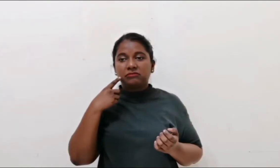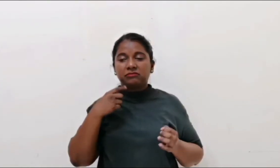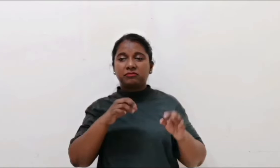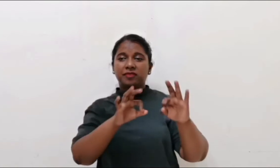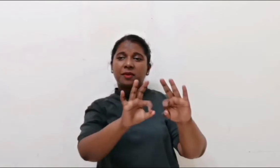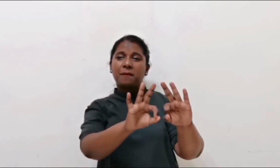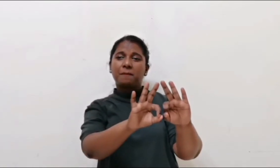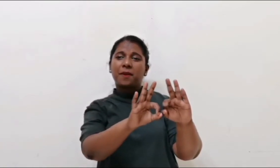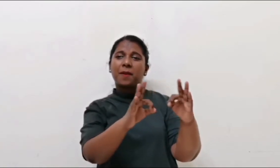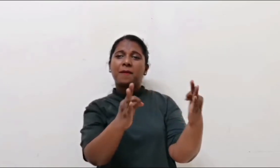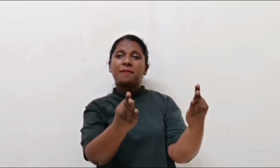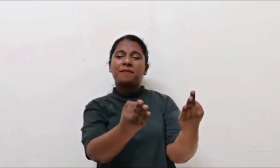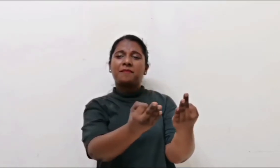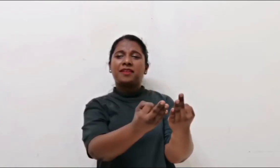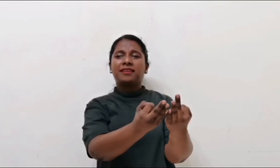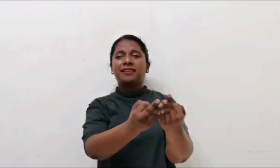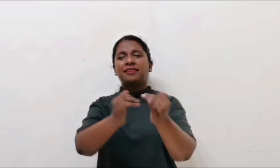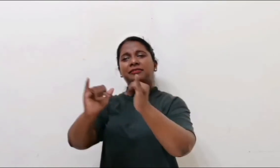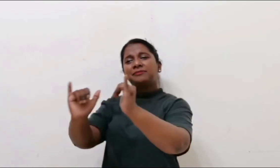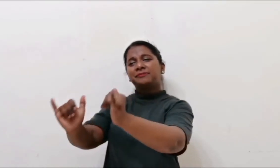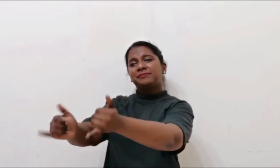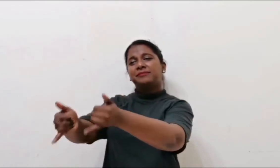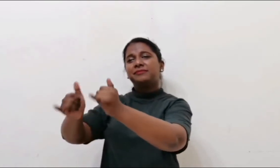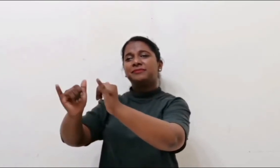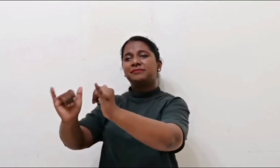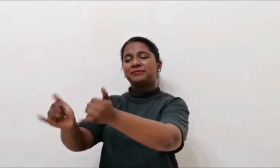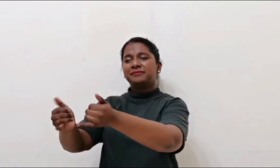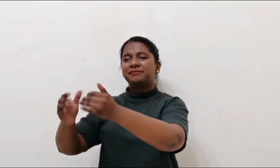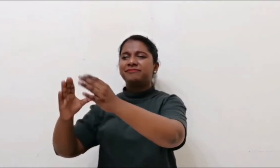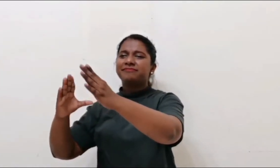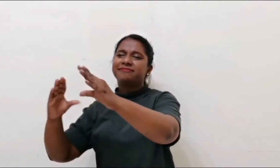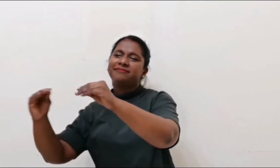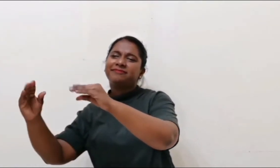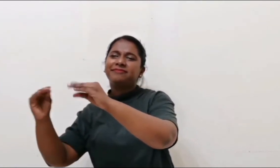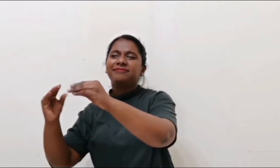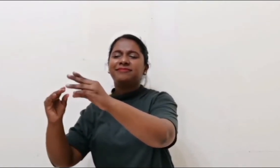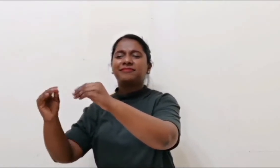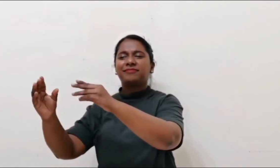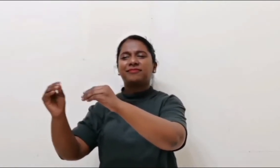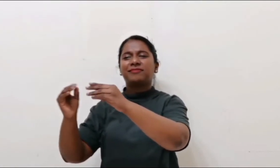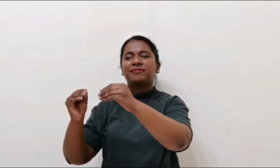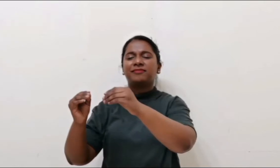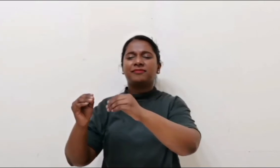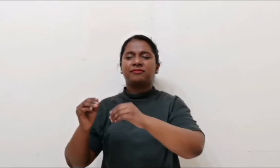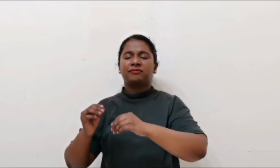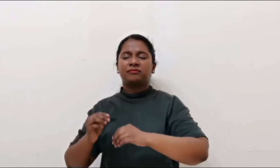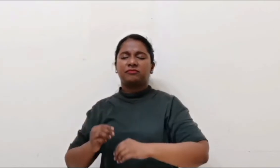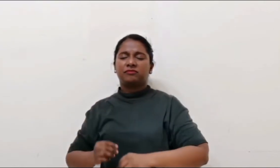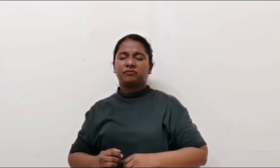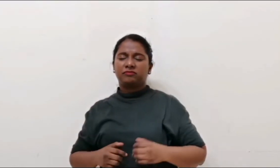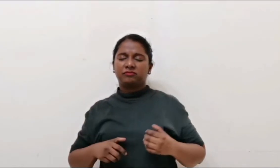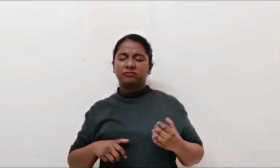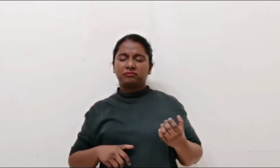The whole family, playing and chatting